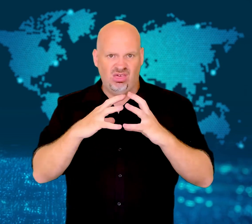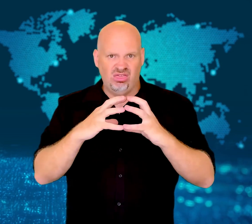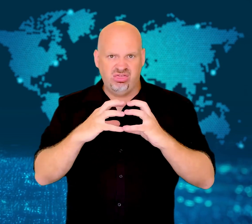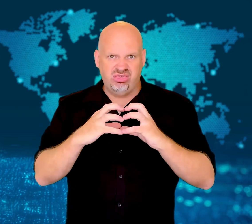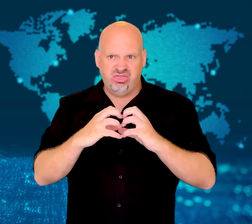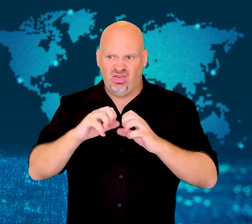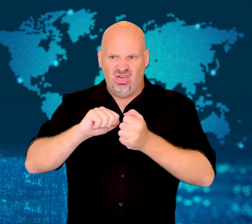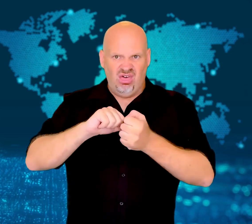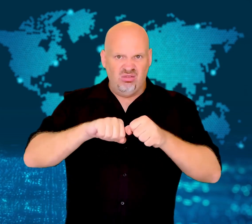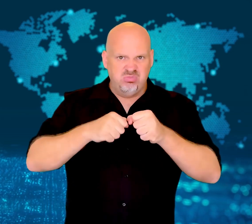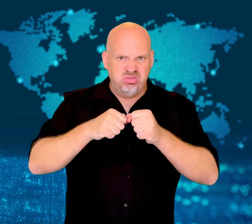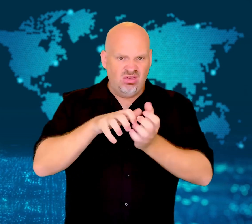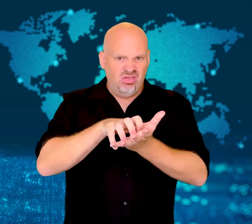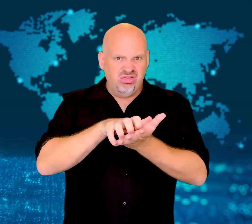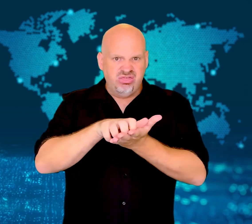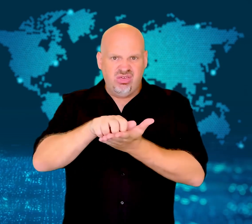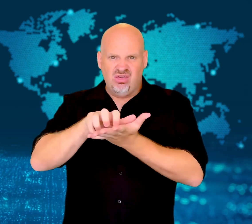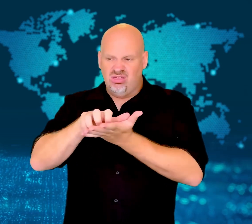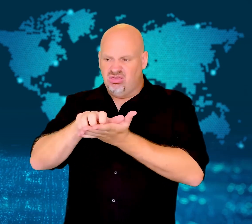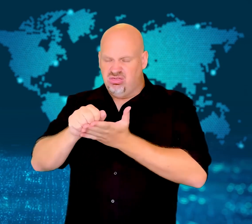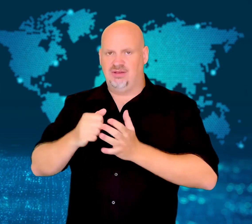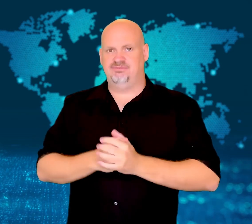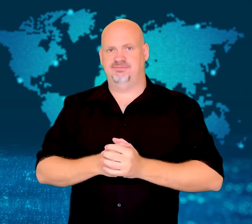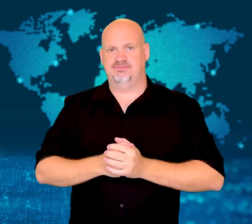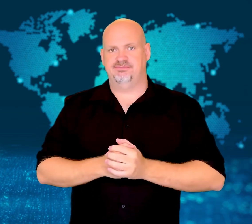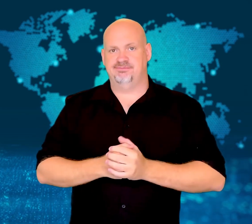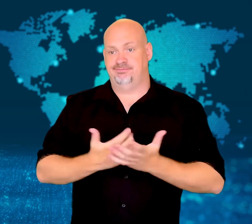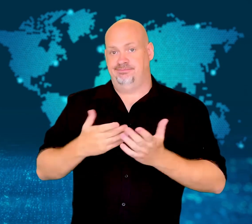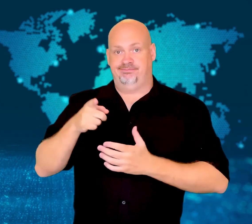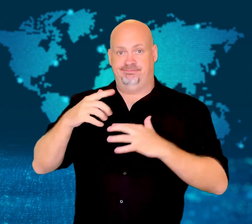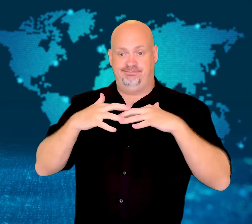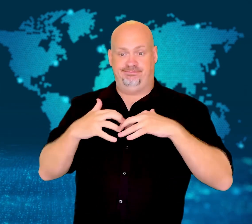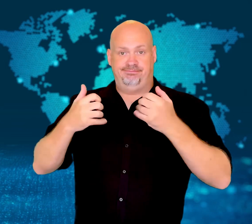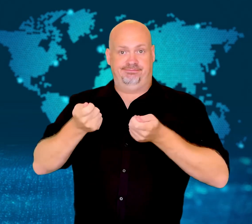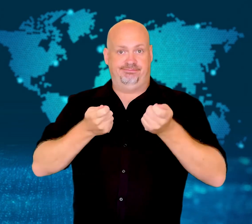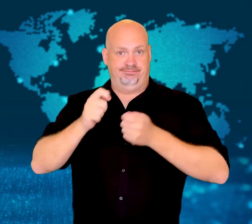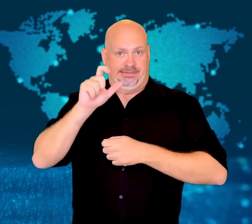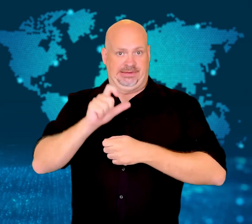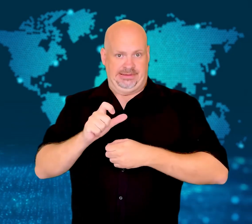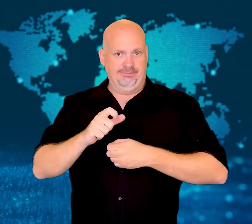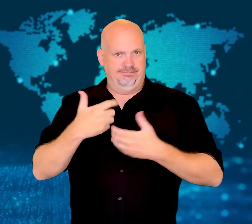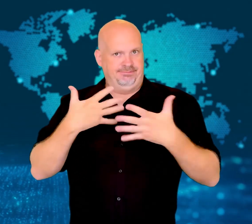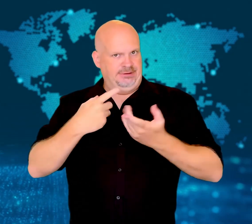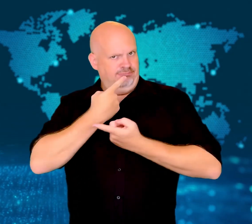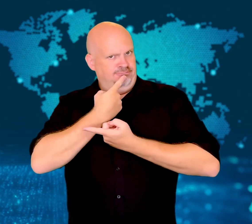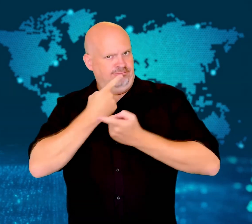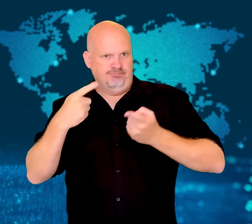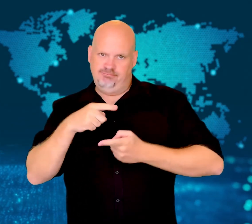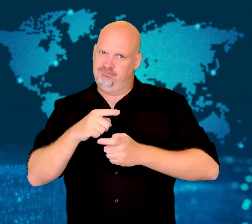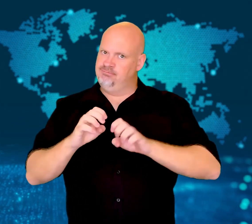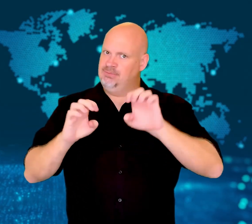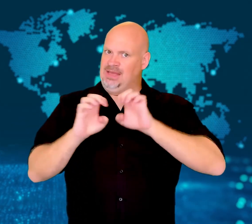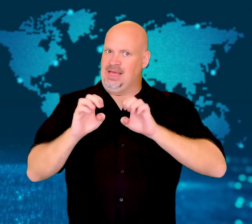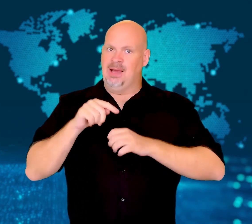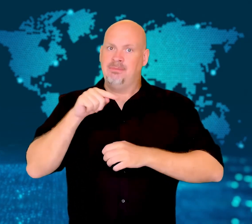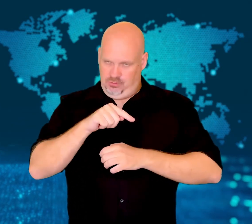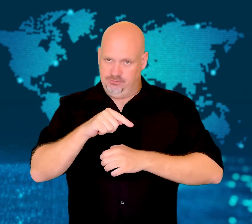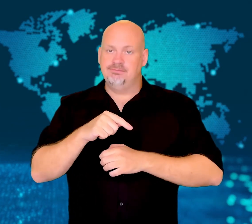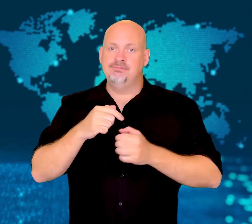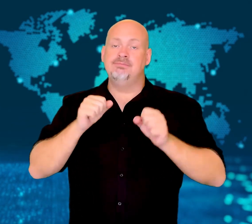The salty water is destroying farmers' crops, including tomatoes and watermelons.